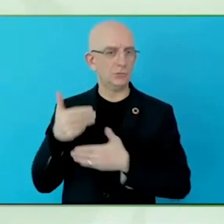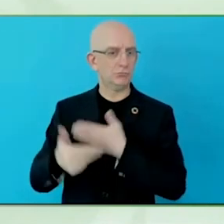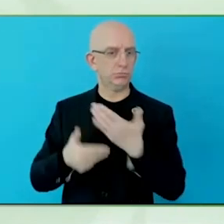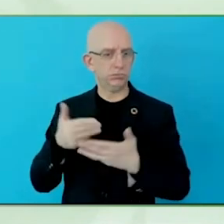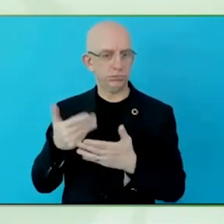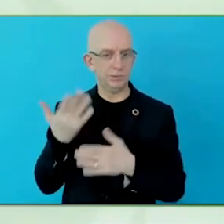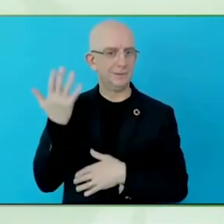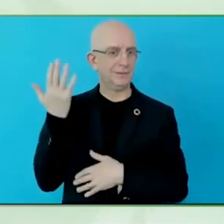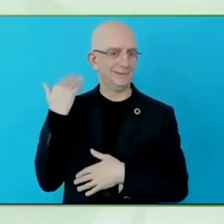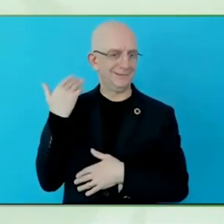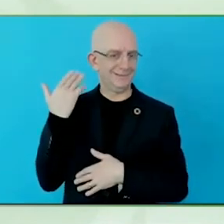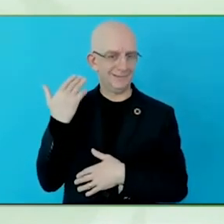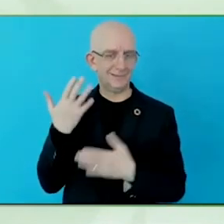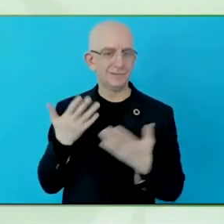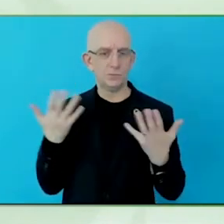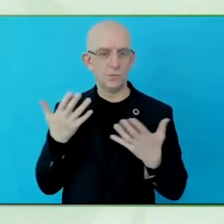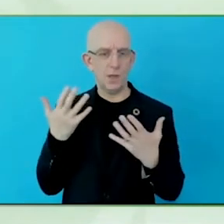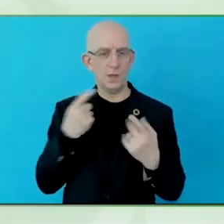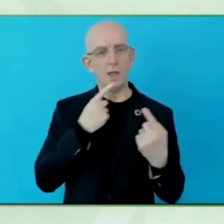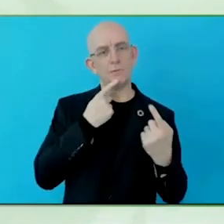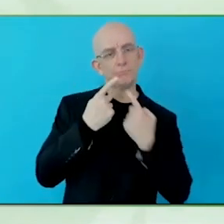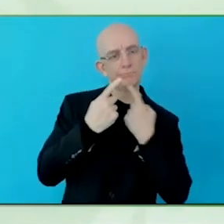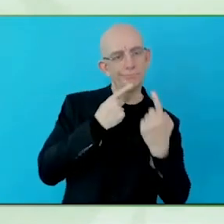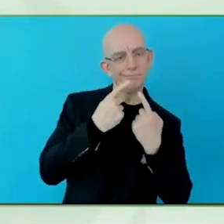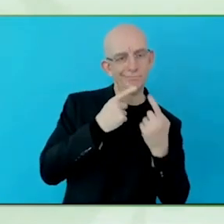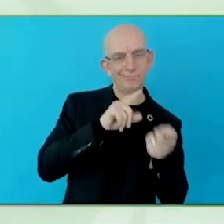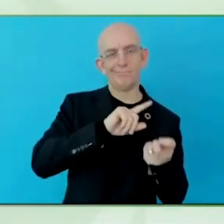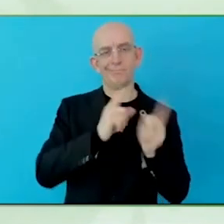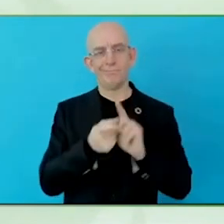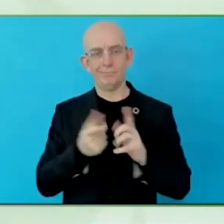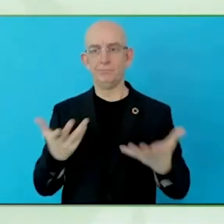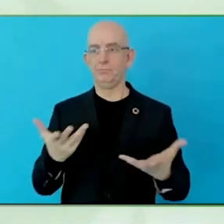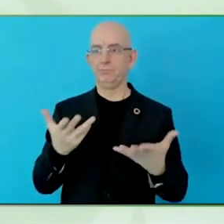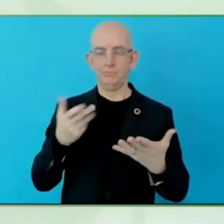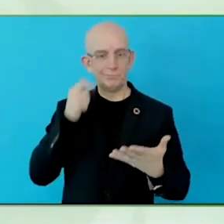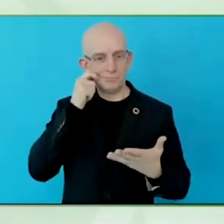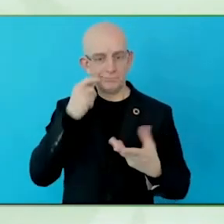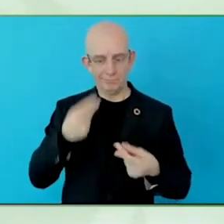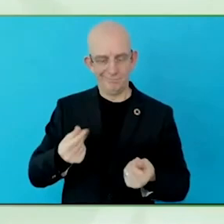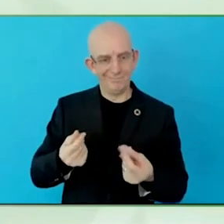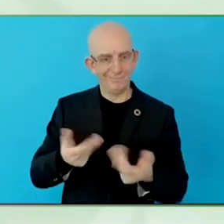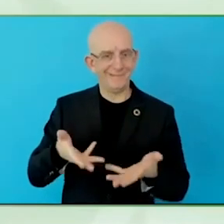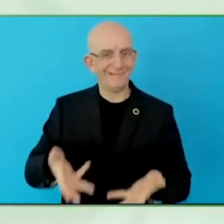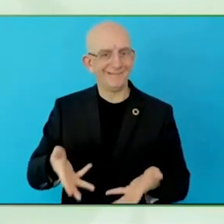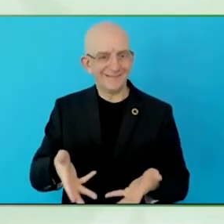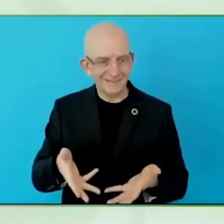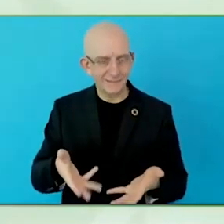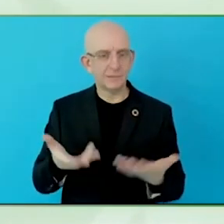became a big part of our daily lives, to what extent does it play the role of the next steps?